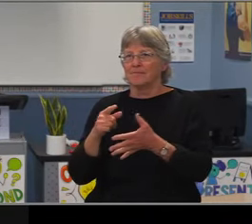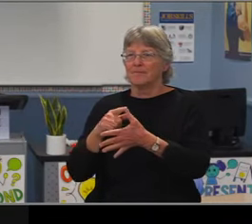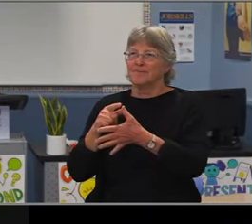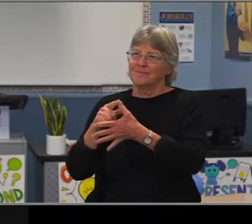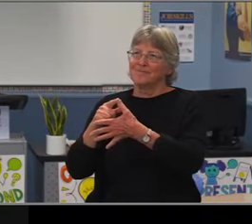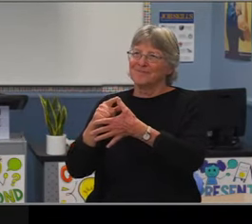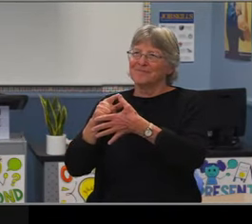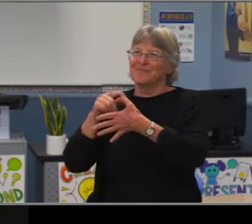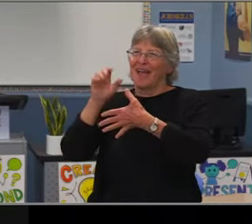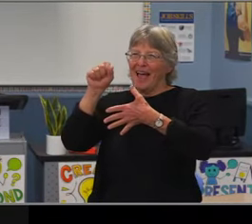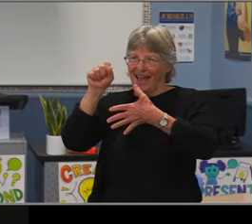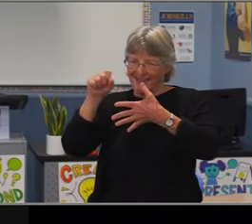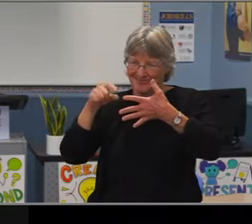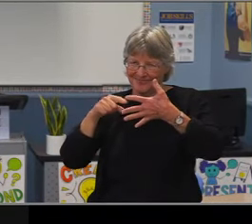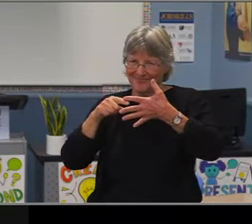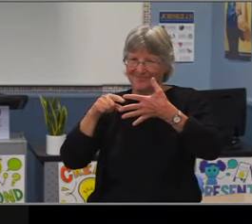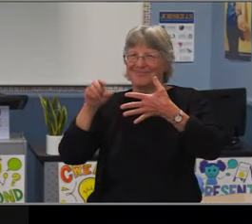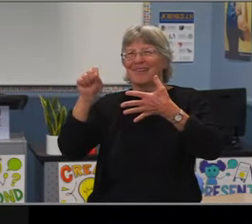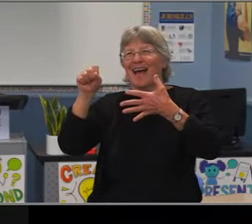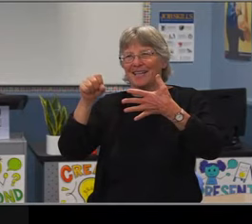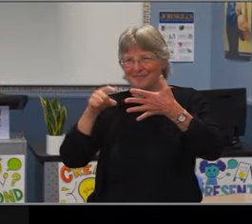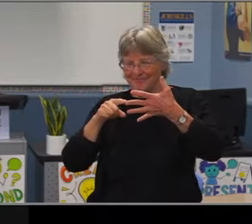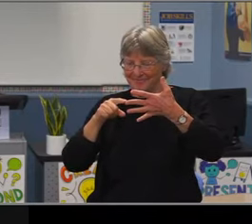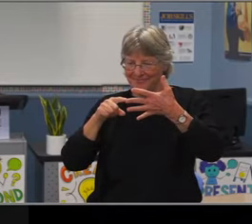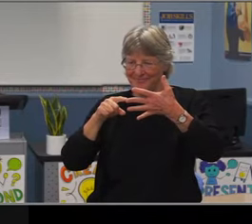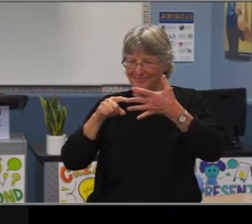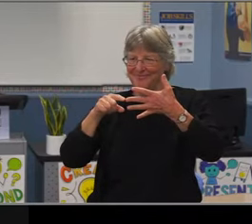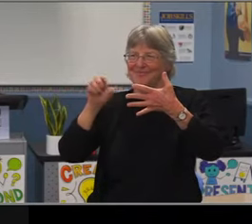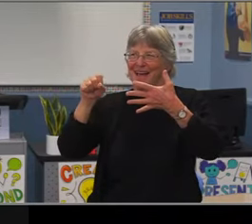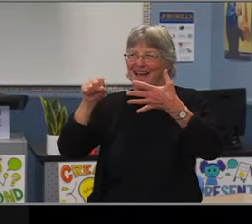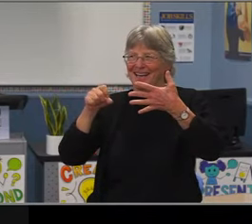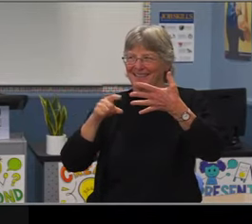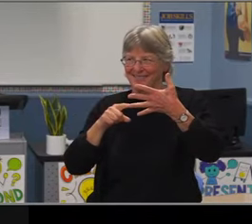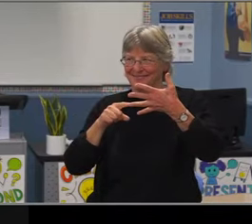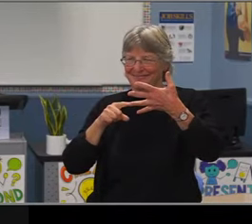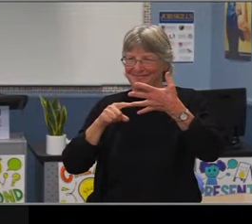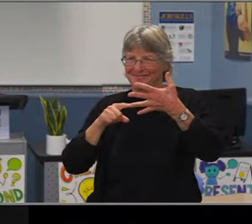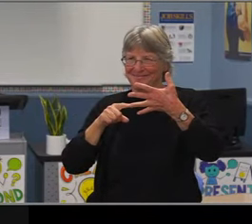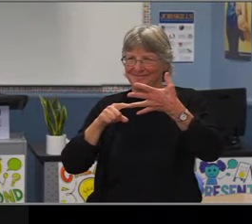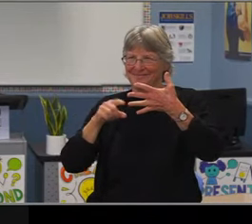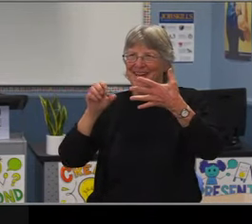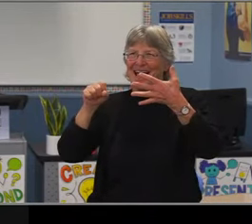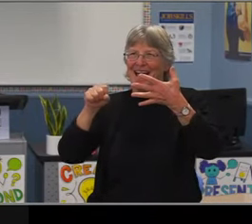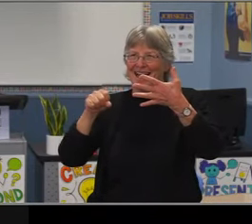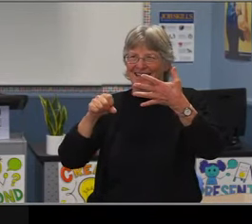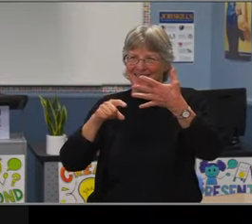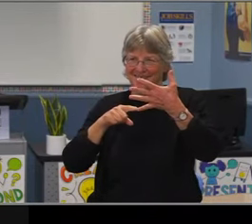from folks out in public who are really geared up about doing this work.